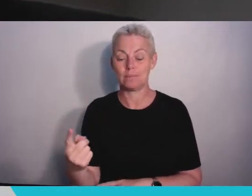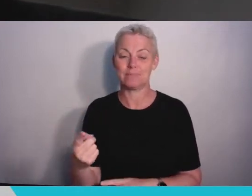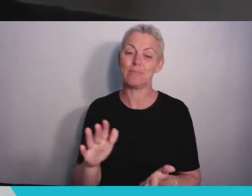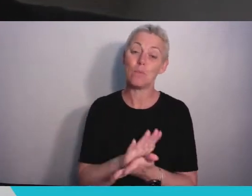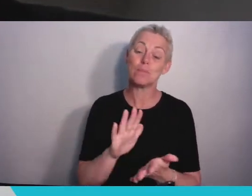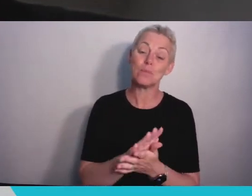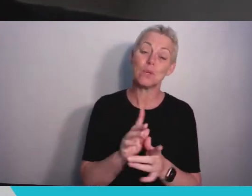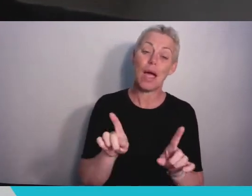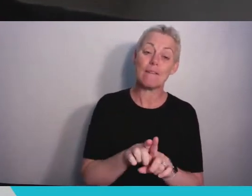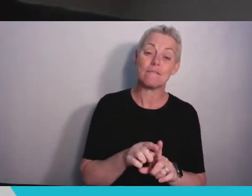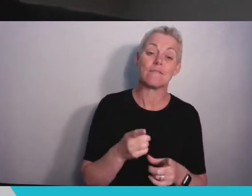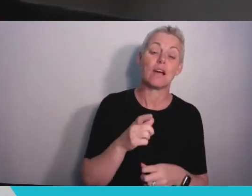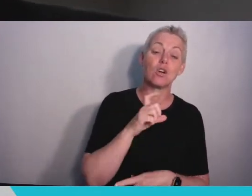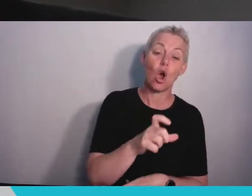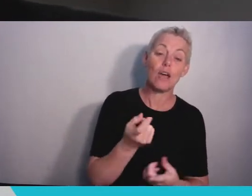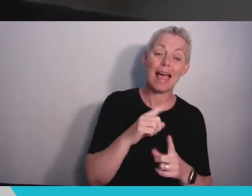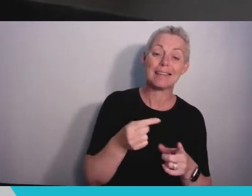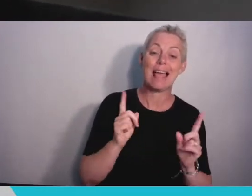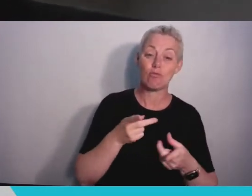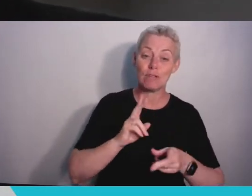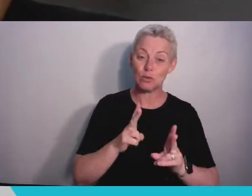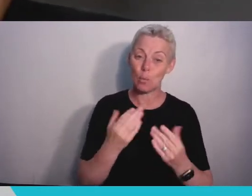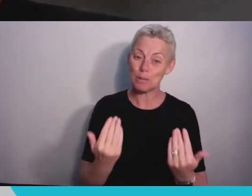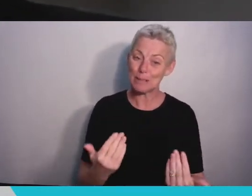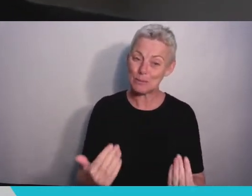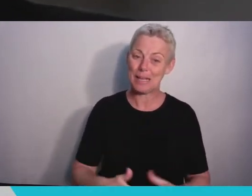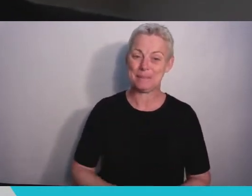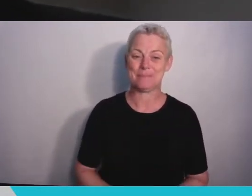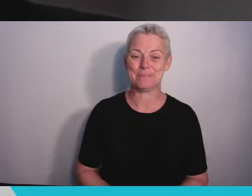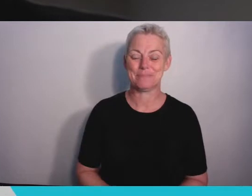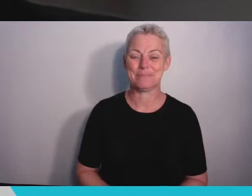I I would now like to introduce Professor Hugh